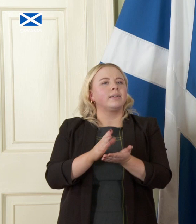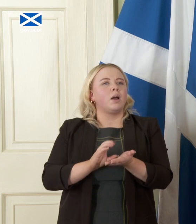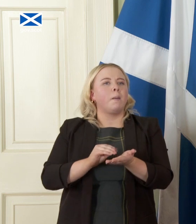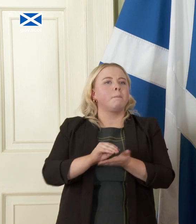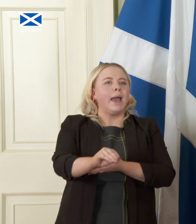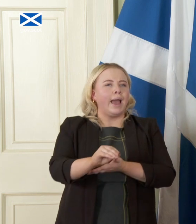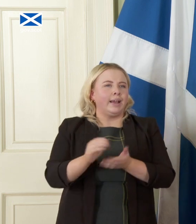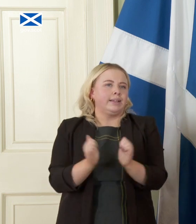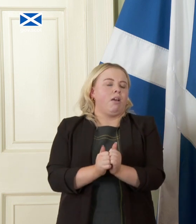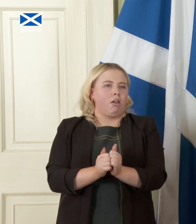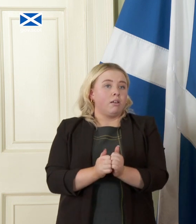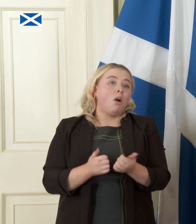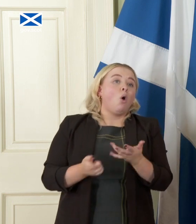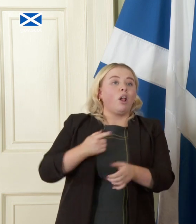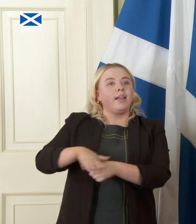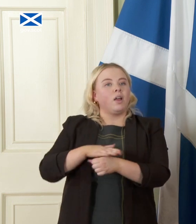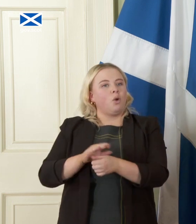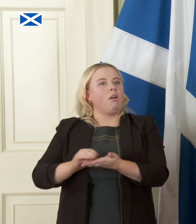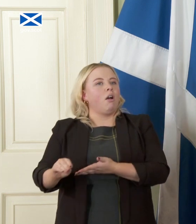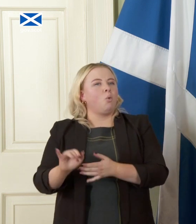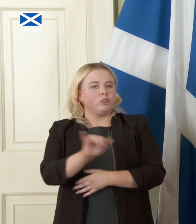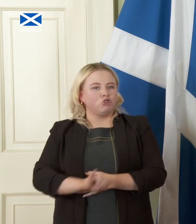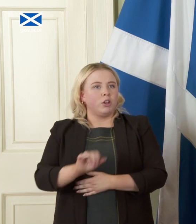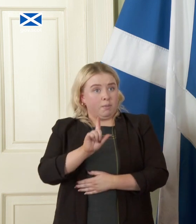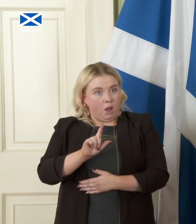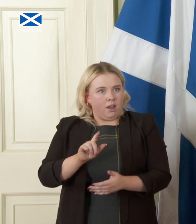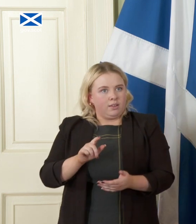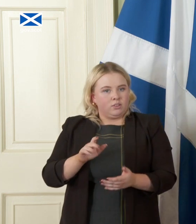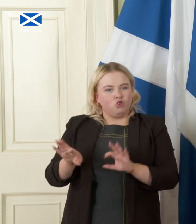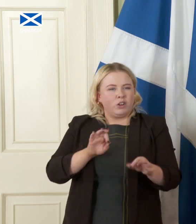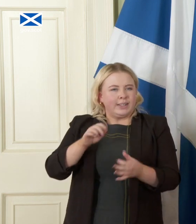we could spend money on so the difficulty of the choices is still there but we have the levers to